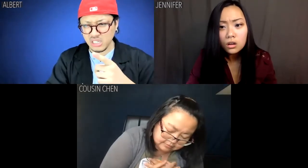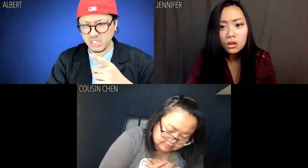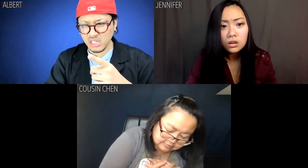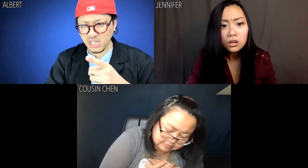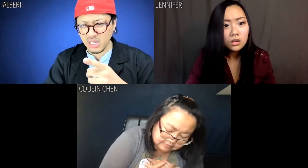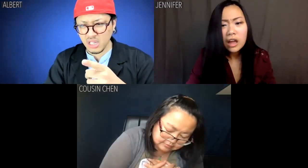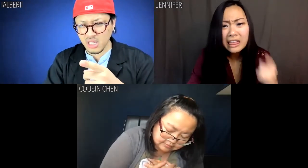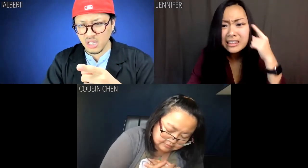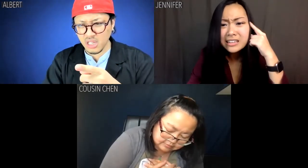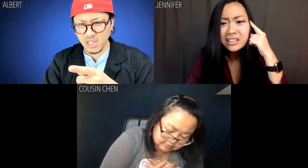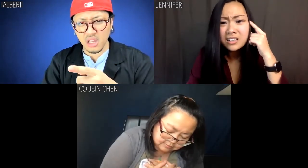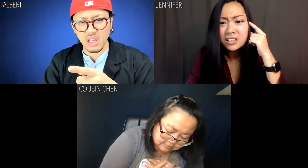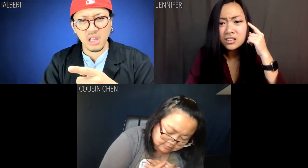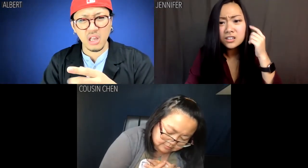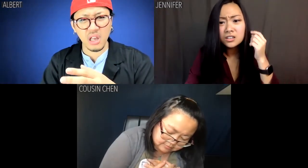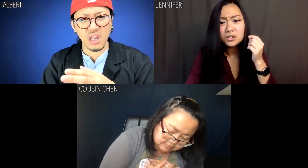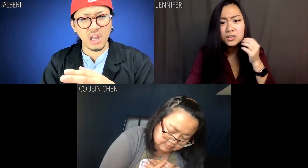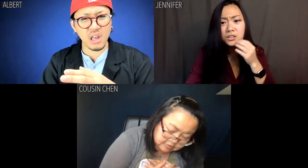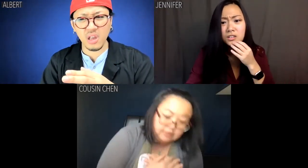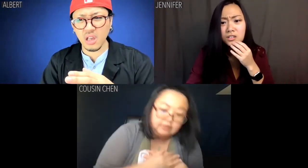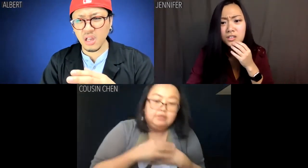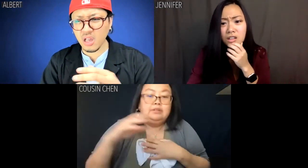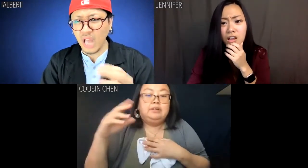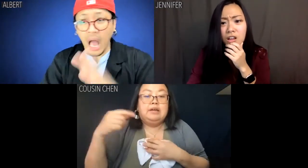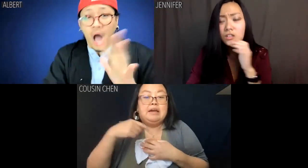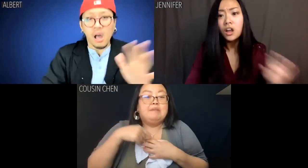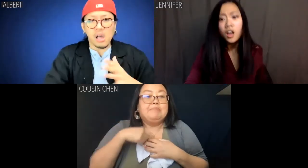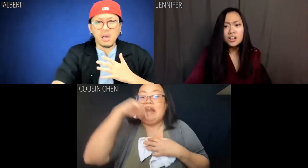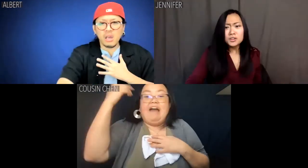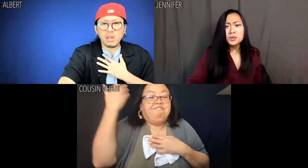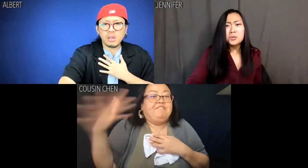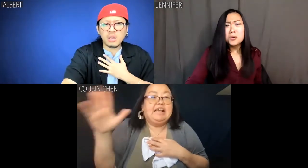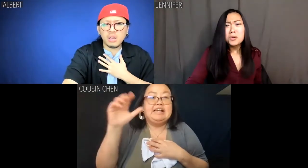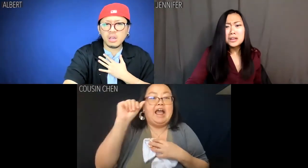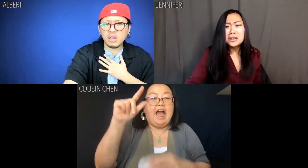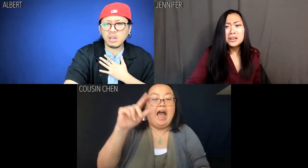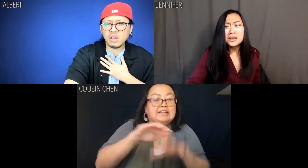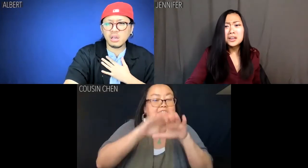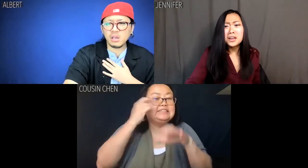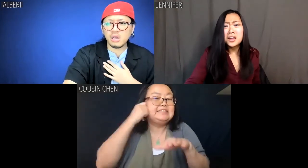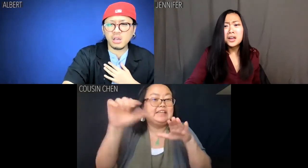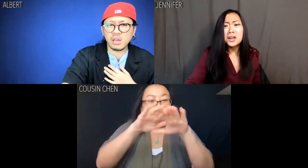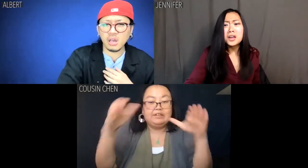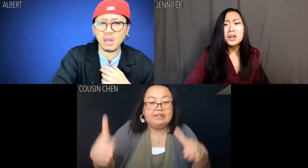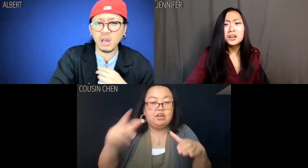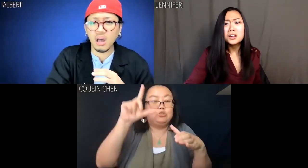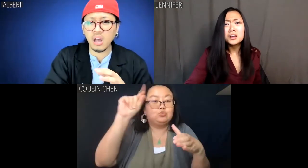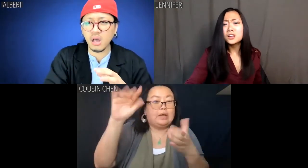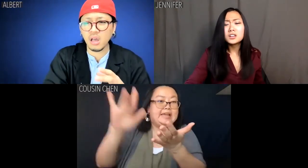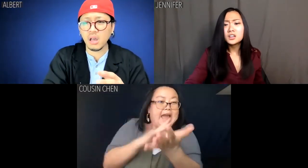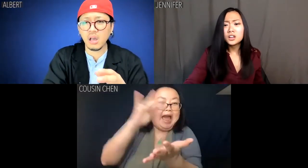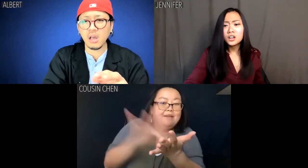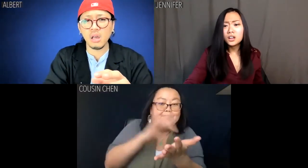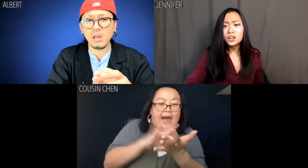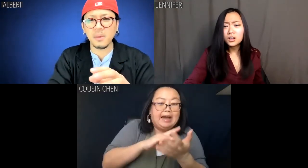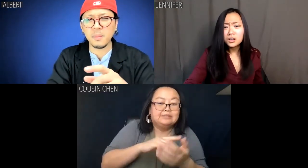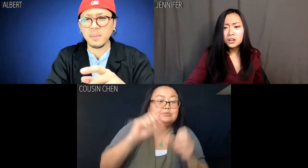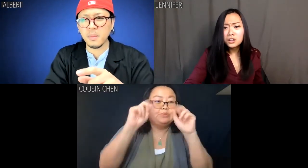Albert: Is she? Jennifer: I think so. Cousin Chen: Not finishing the aluminum casings on those last 20 iPads!